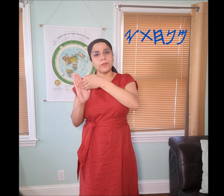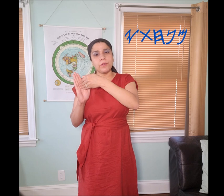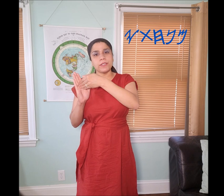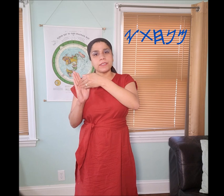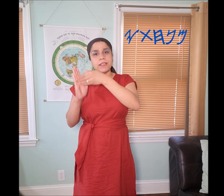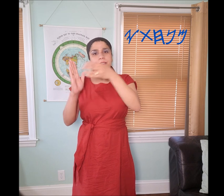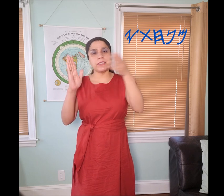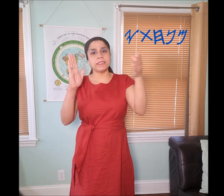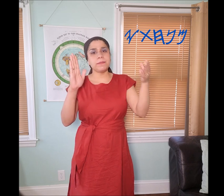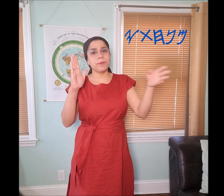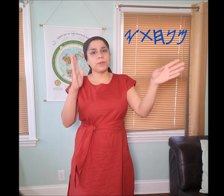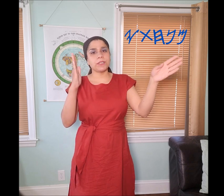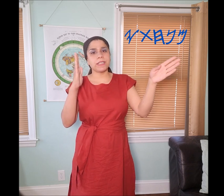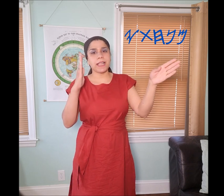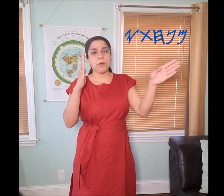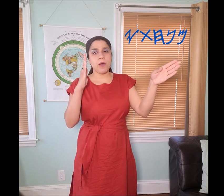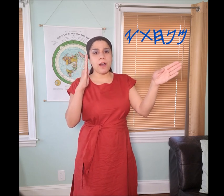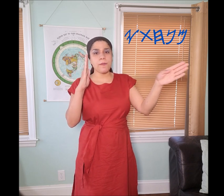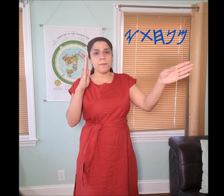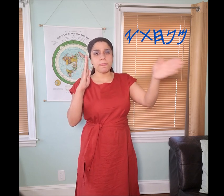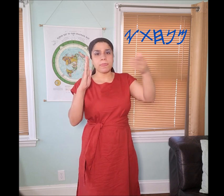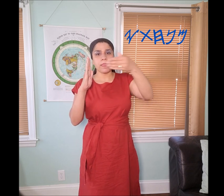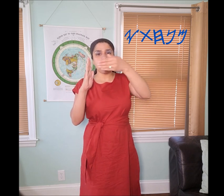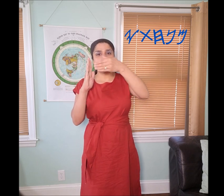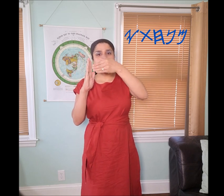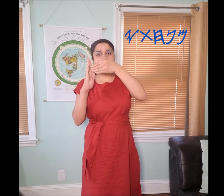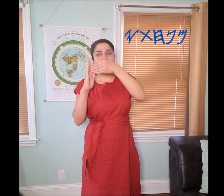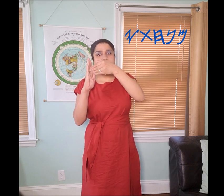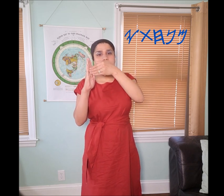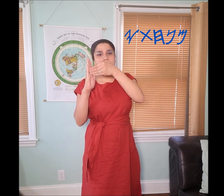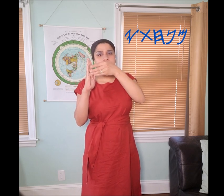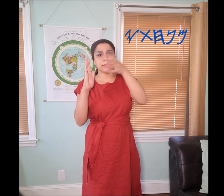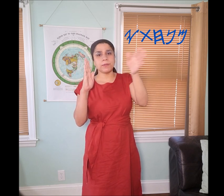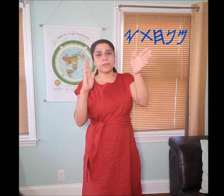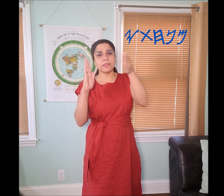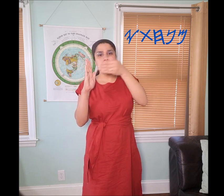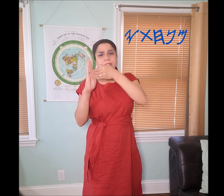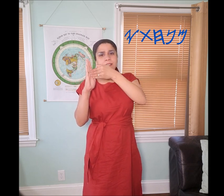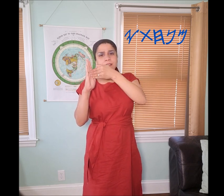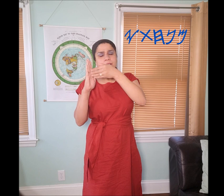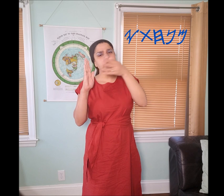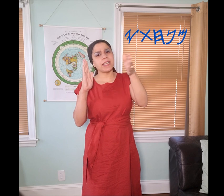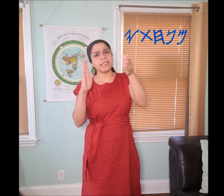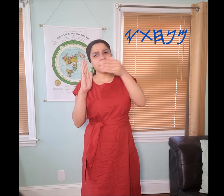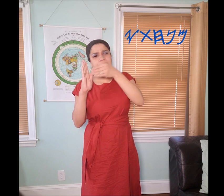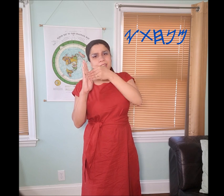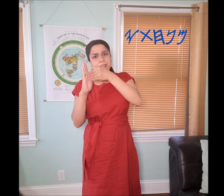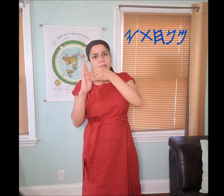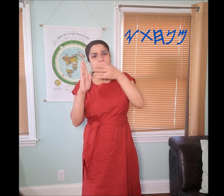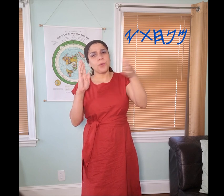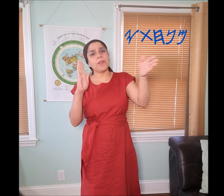If you notice the symbol looks like a wall and then the "ahbal" symbol looks like it's hitting it's wall.